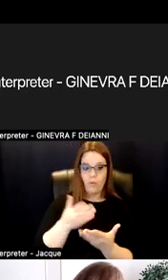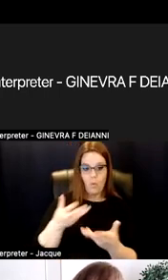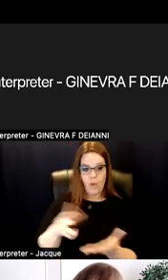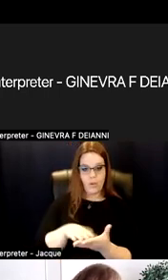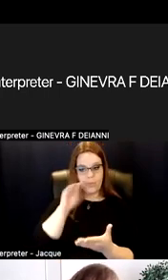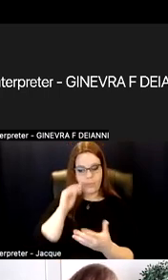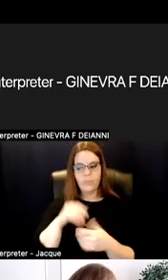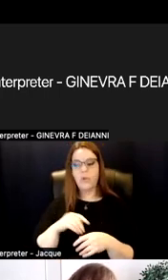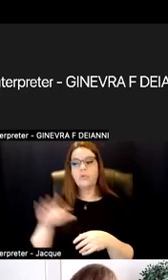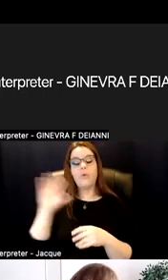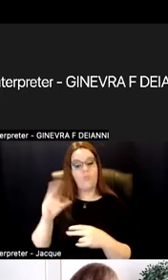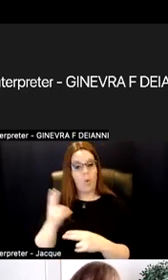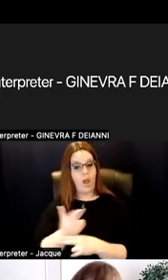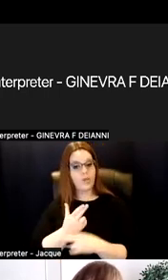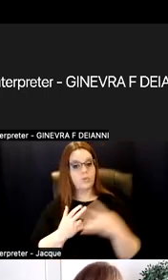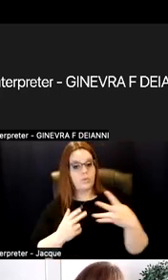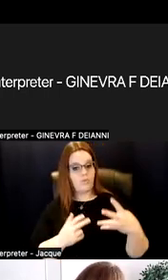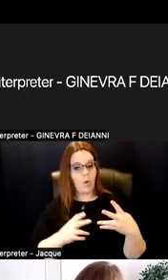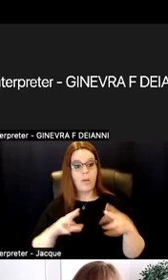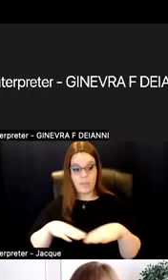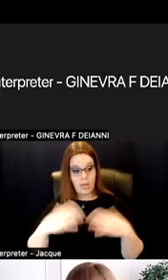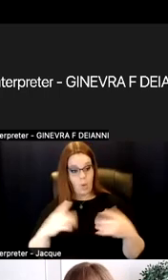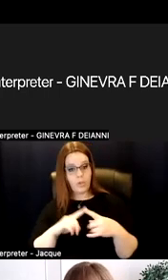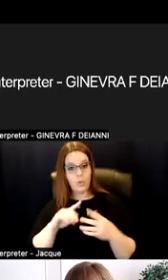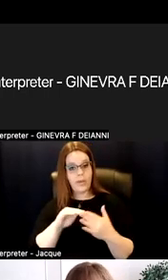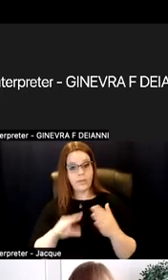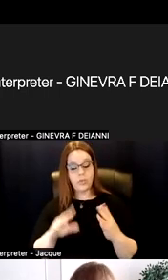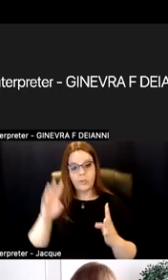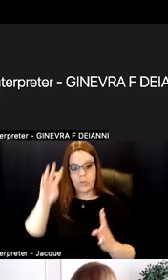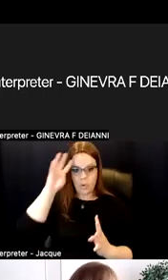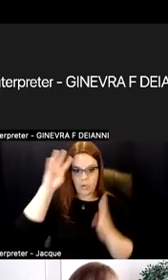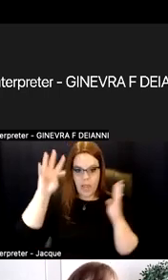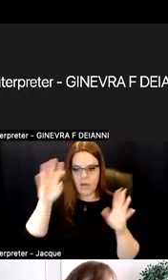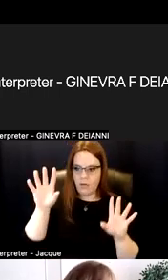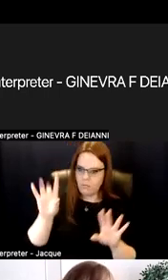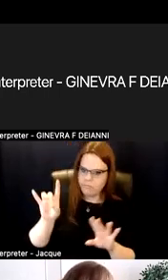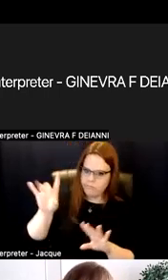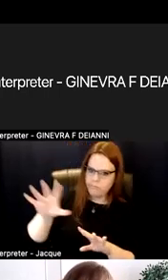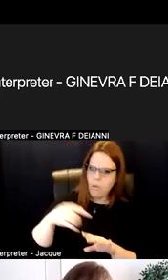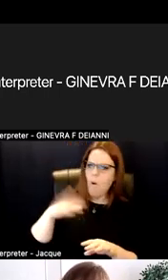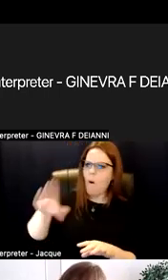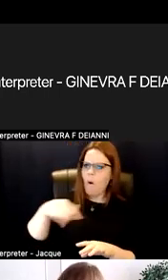being opened to a students creative proposition on, hey, I could really demonstrate for you